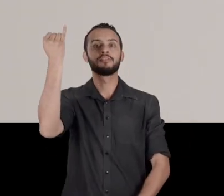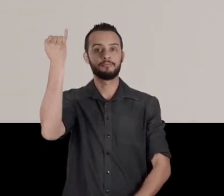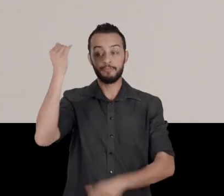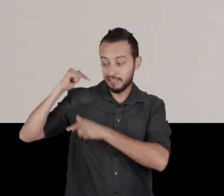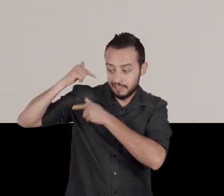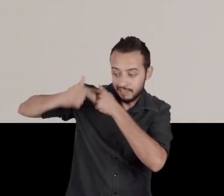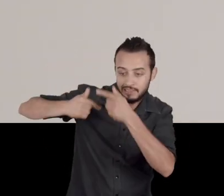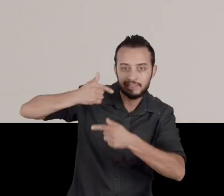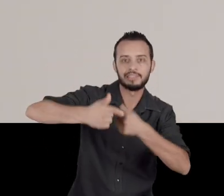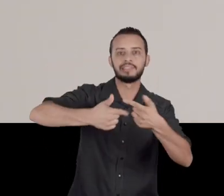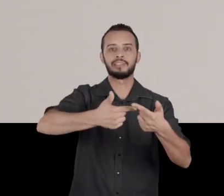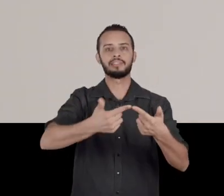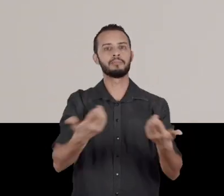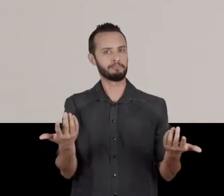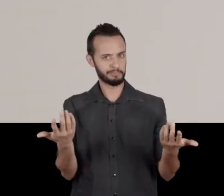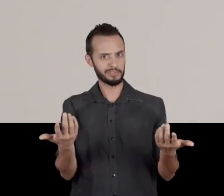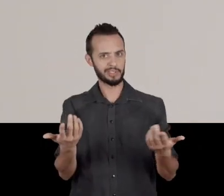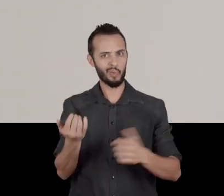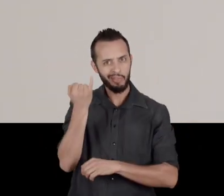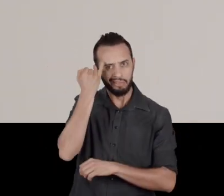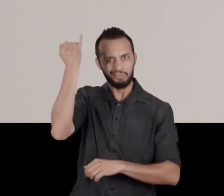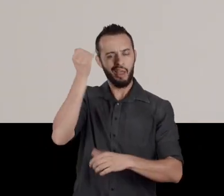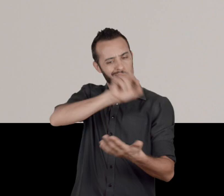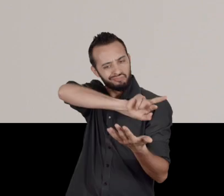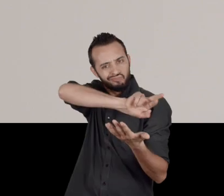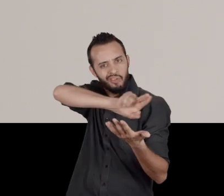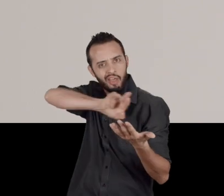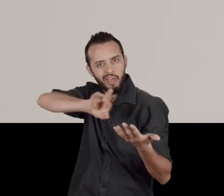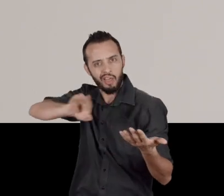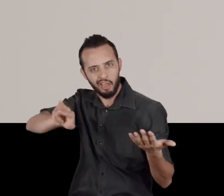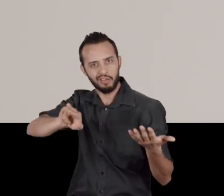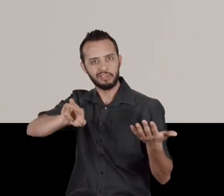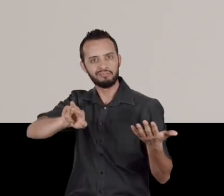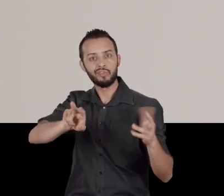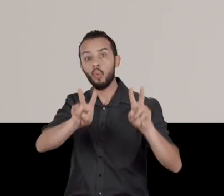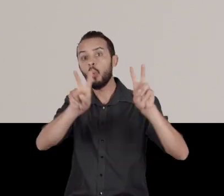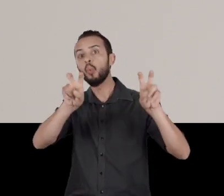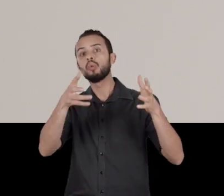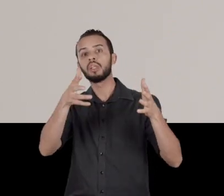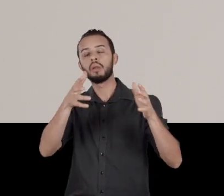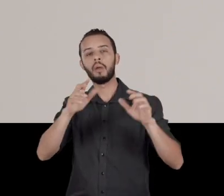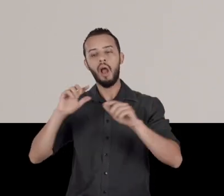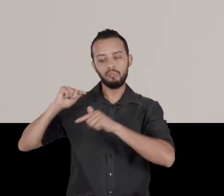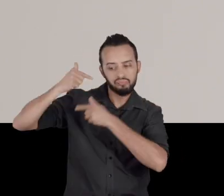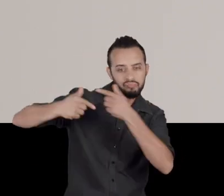So, a number of narratives are invented which relate to time, to space,